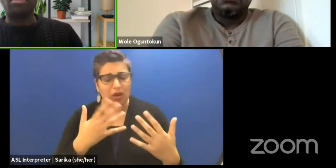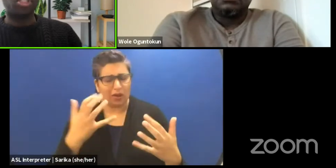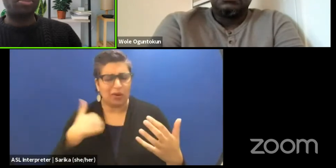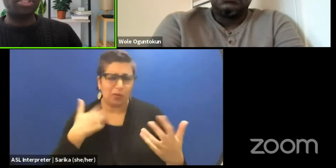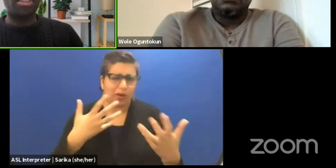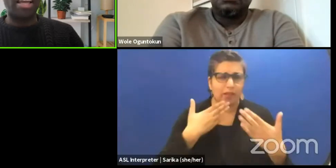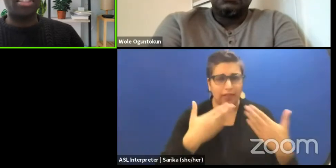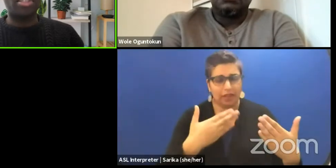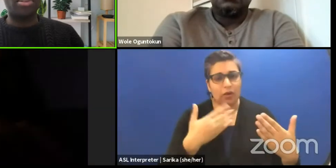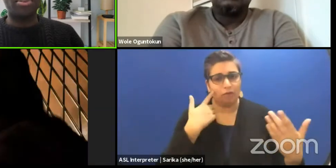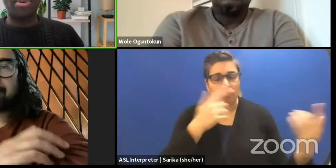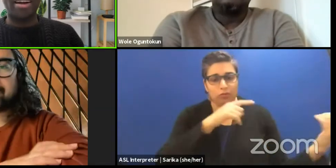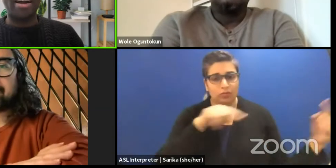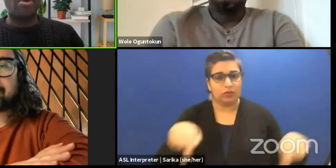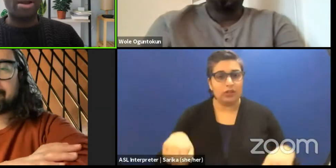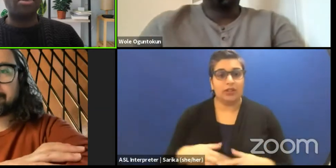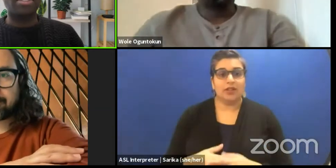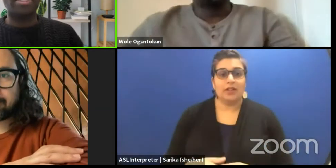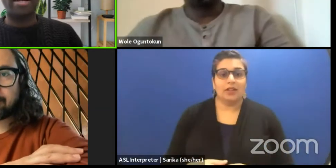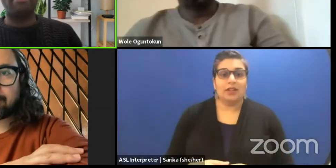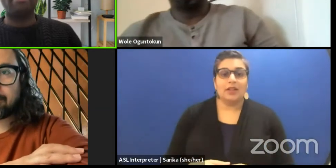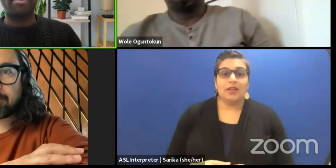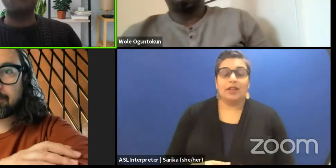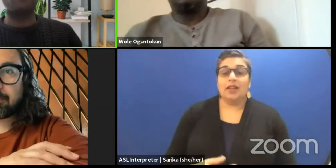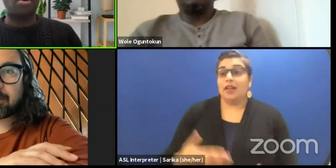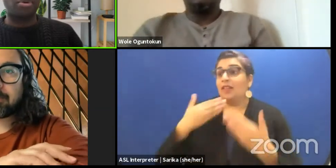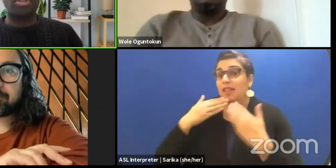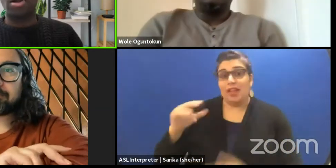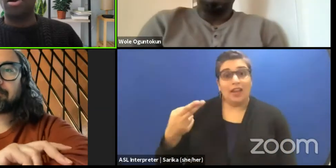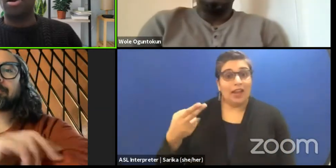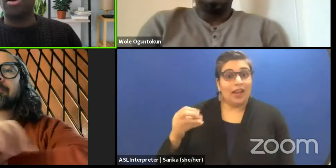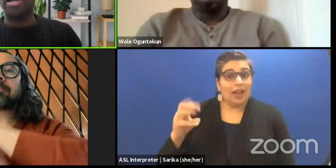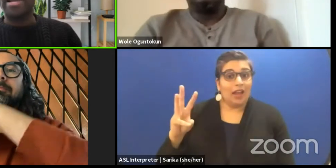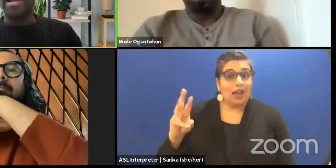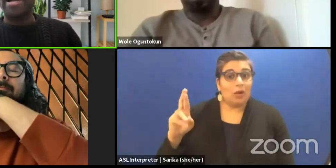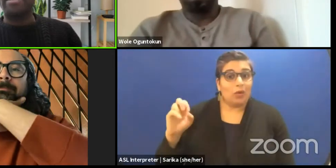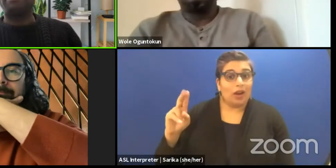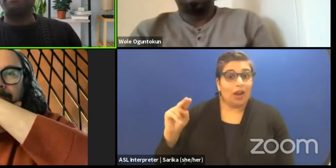Also special thanks to HowlRound and of course our partners,